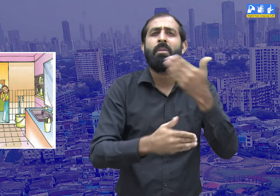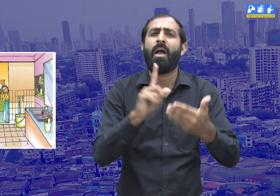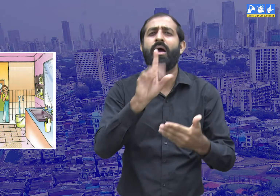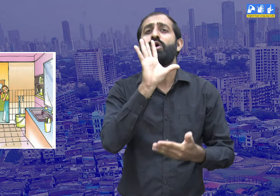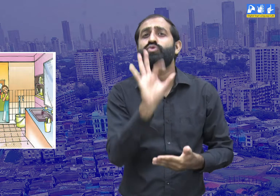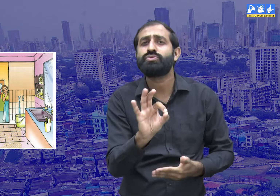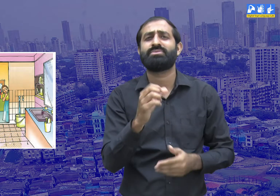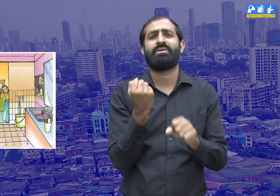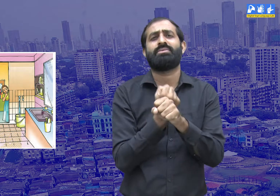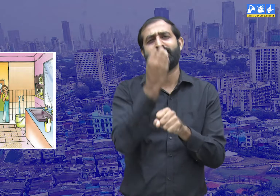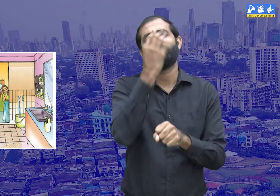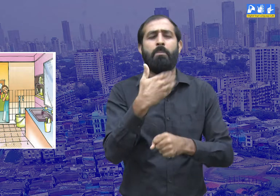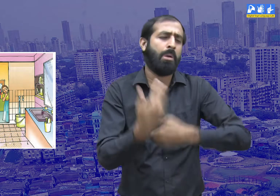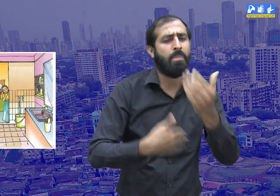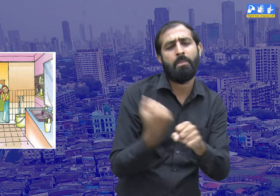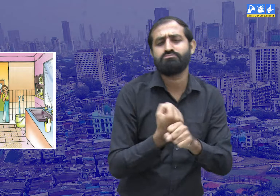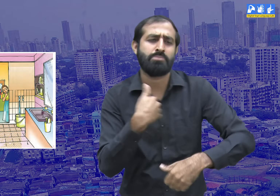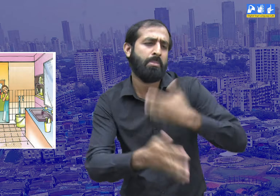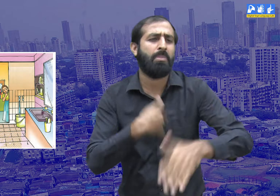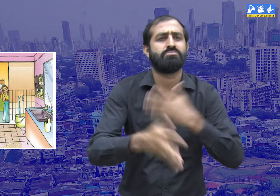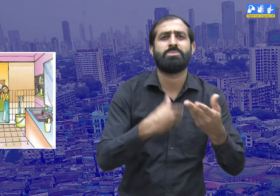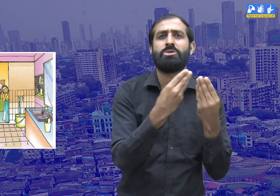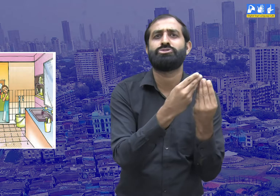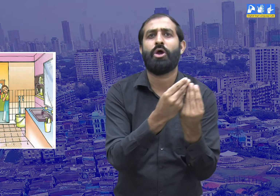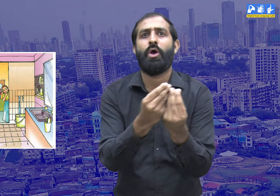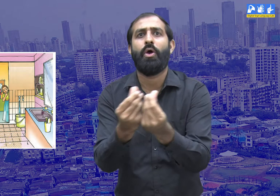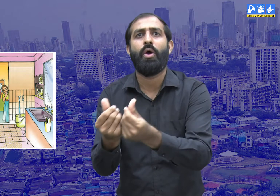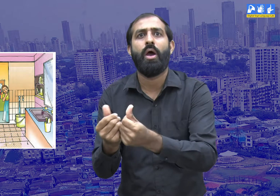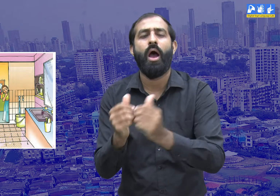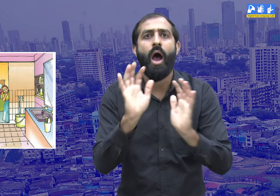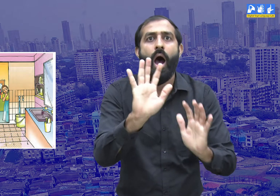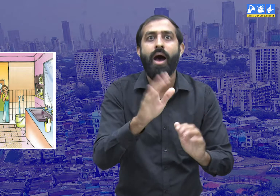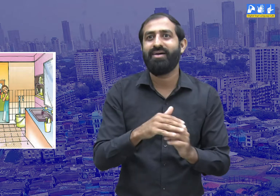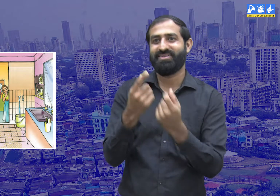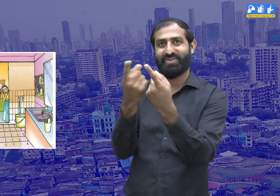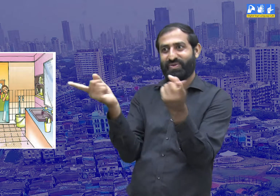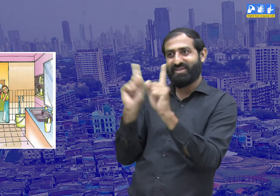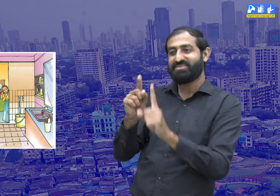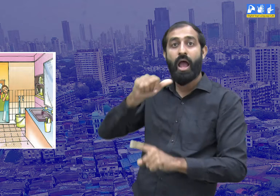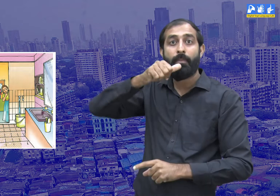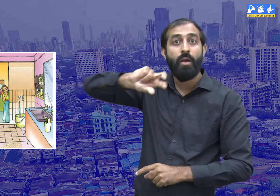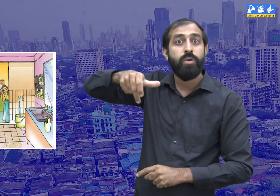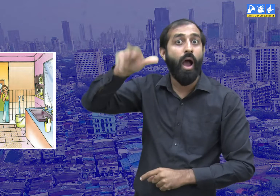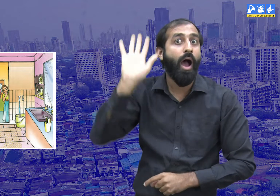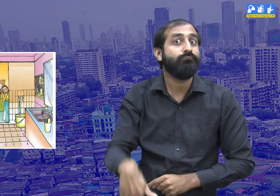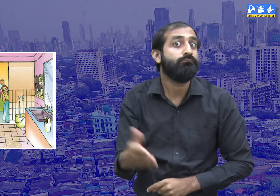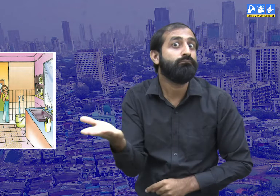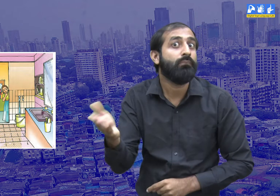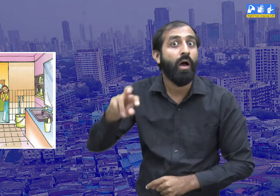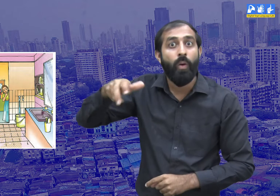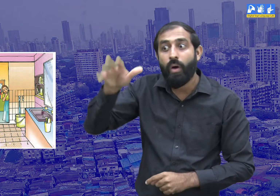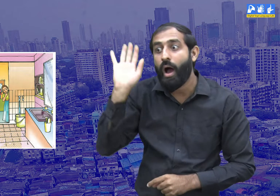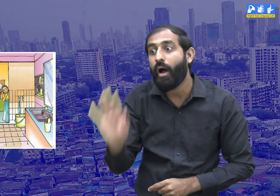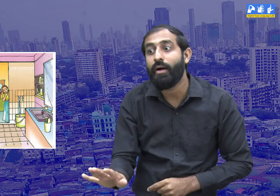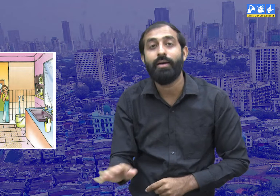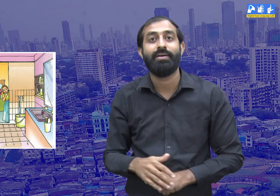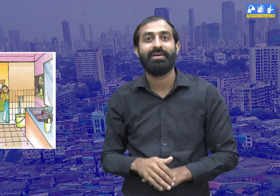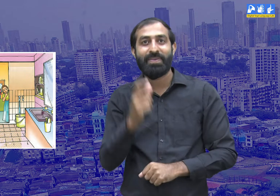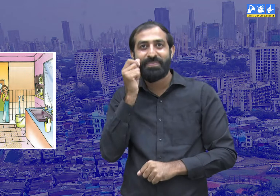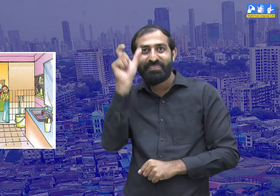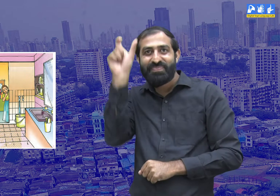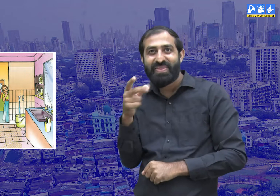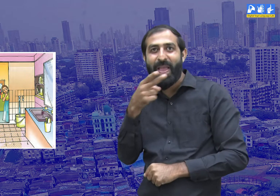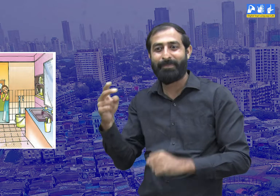But she could work easily. There was a tap in the kitchen and water flowed from it.